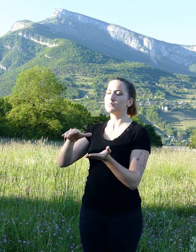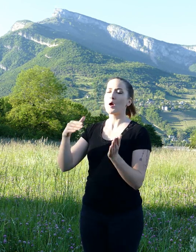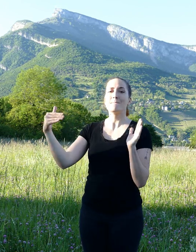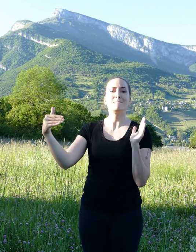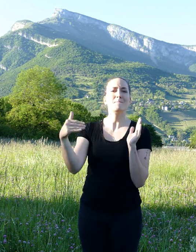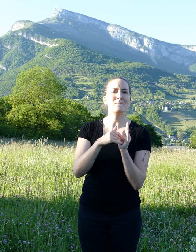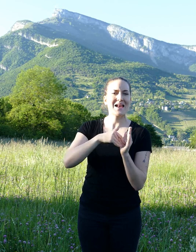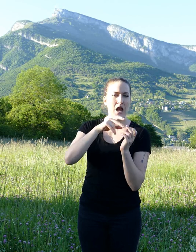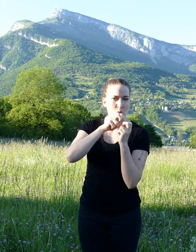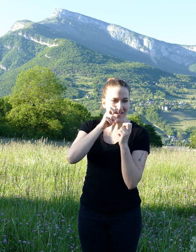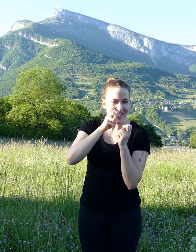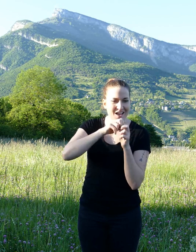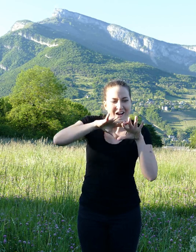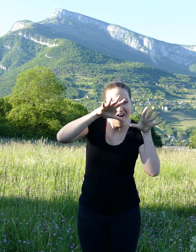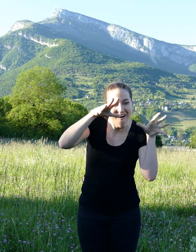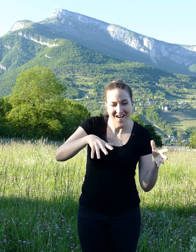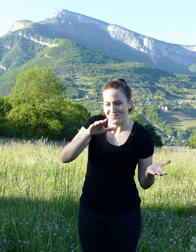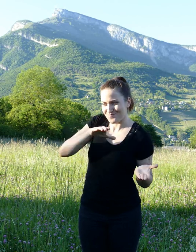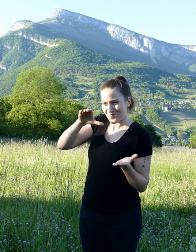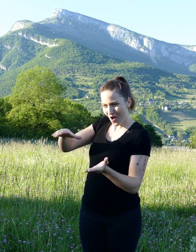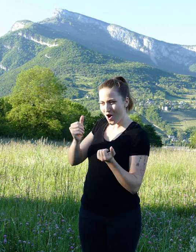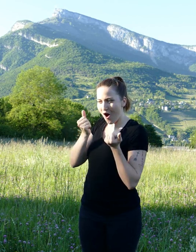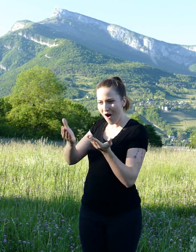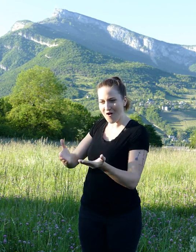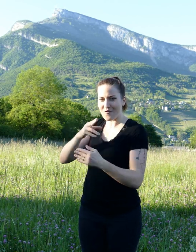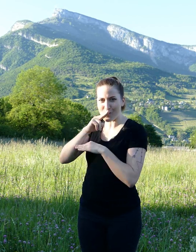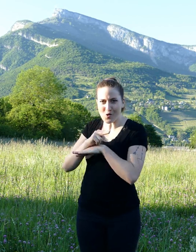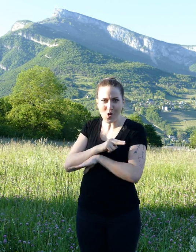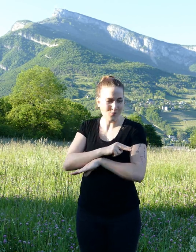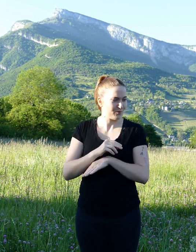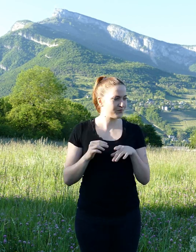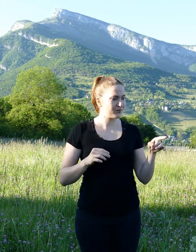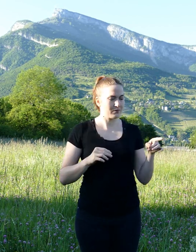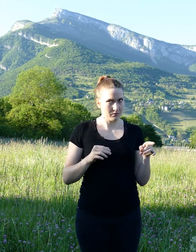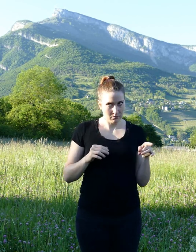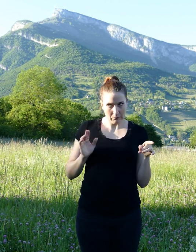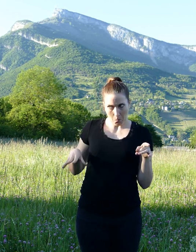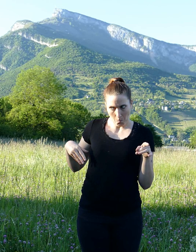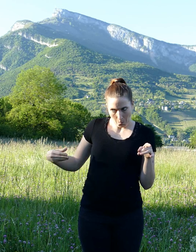The still ashamed squirrel accepted, without saying a word.